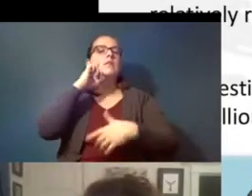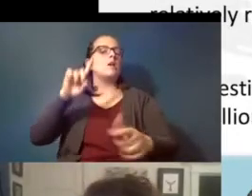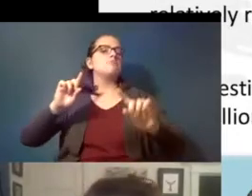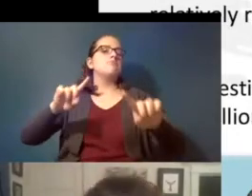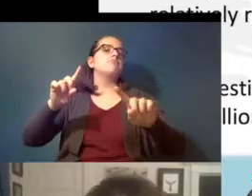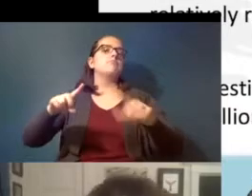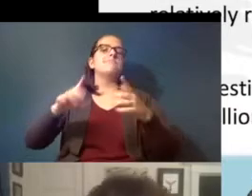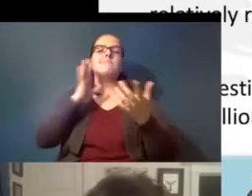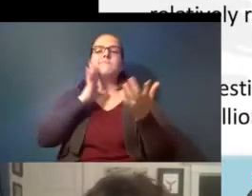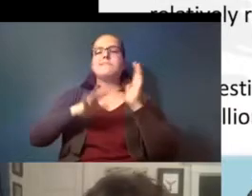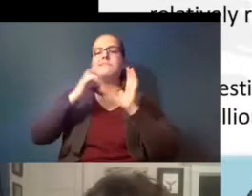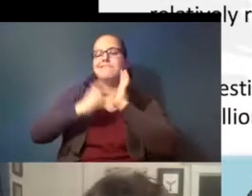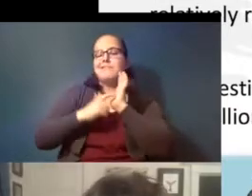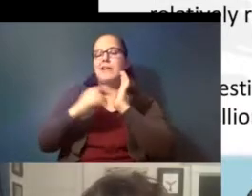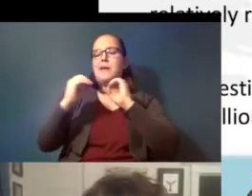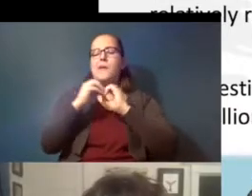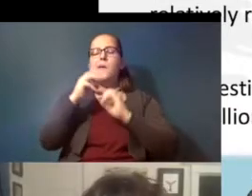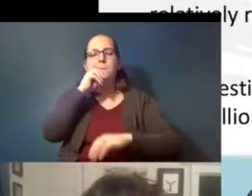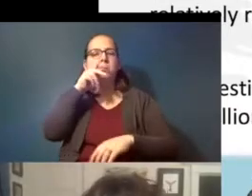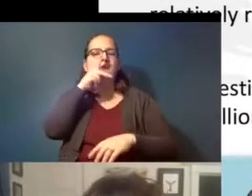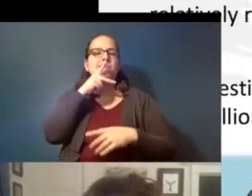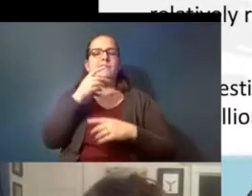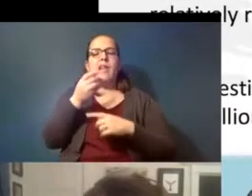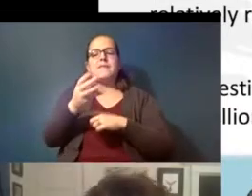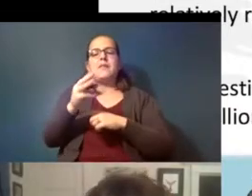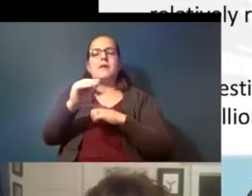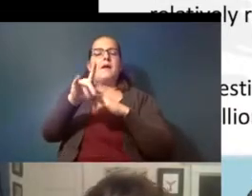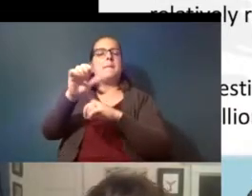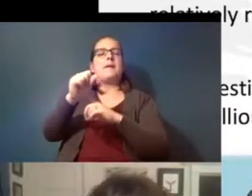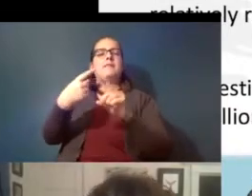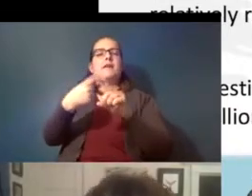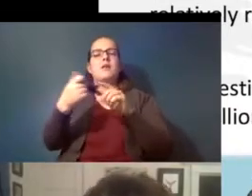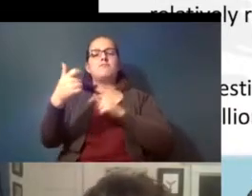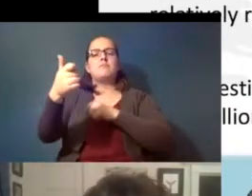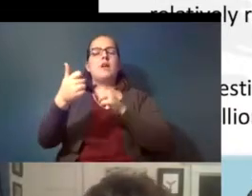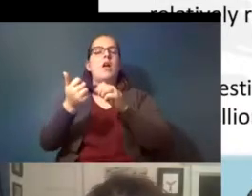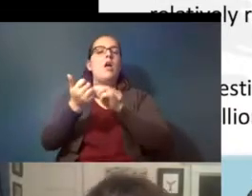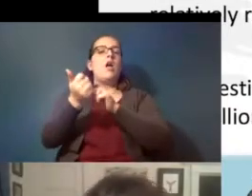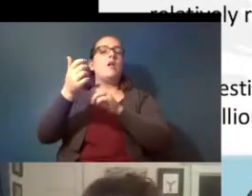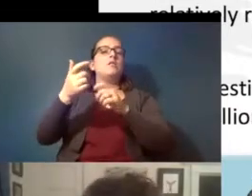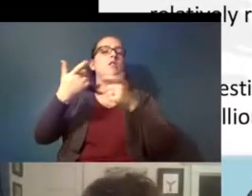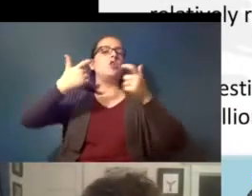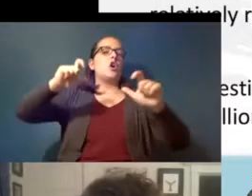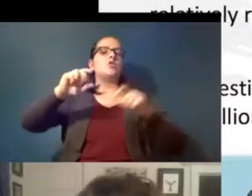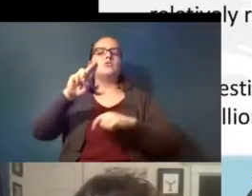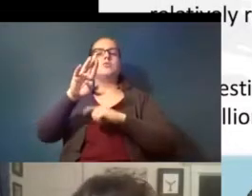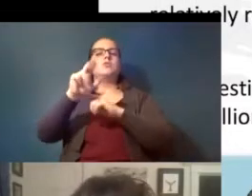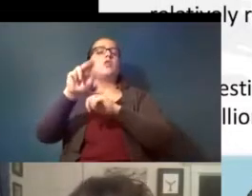find more microplastics you know a few miles from a large urban area and often you will but